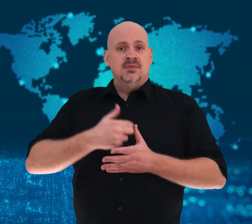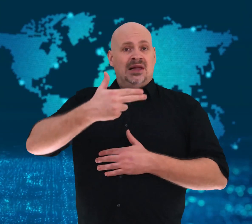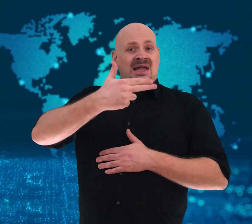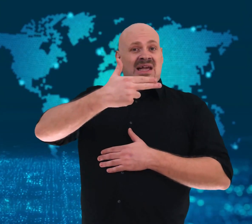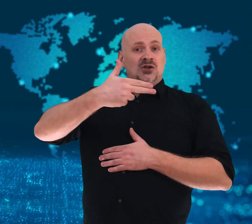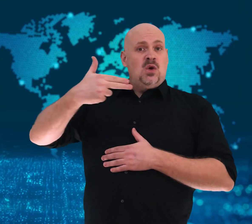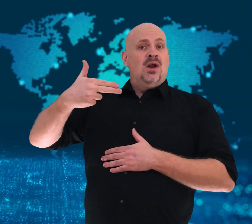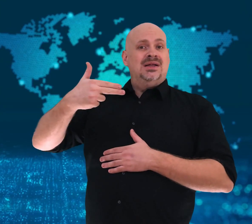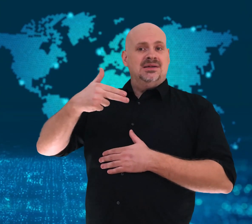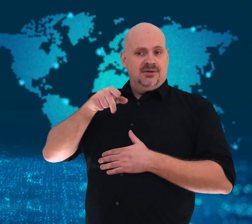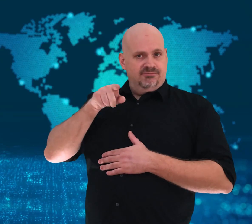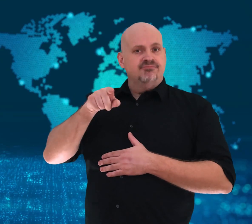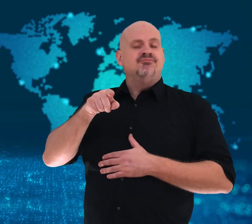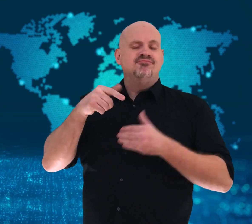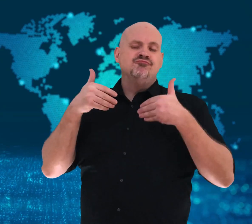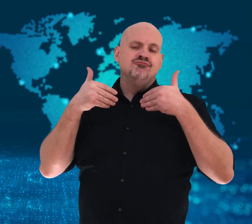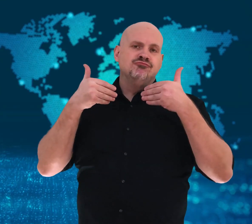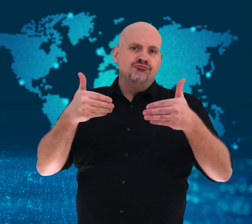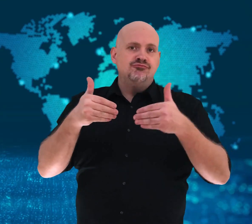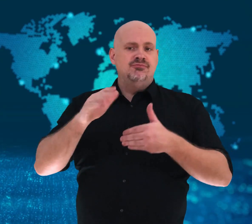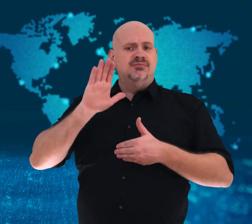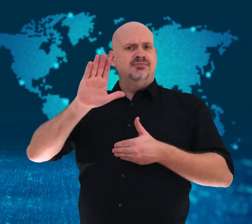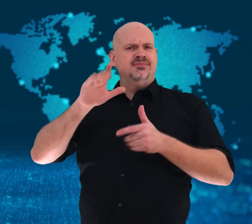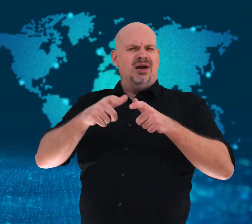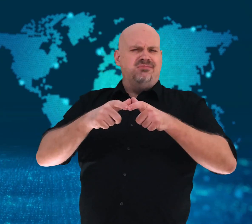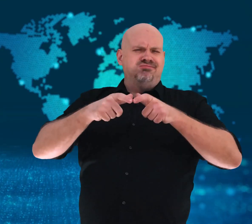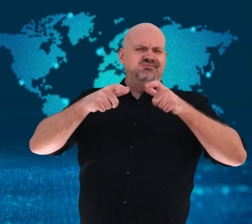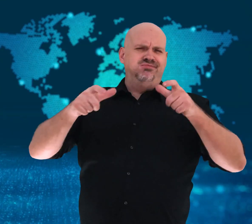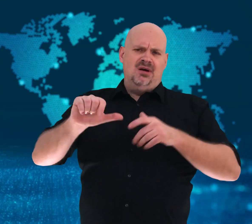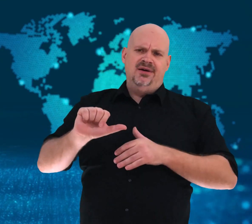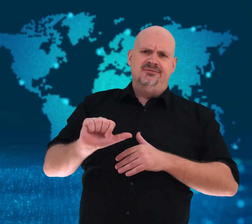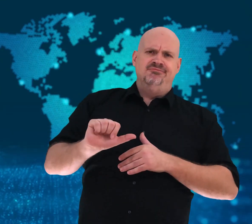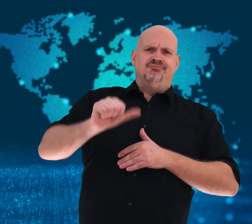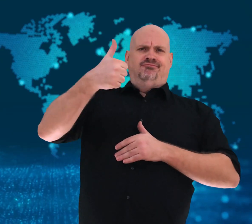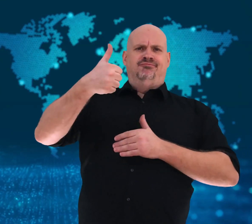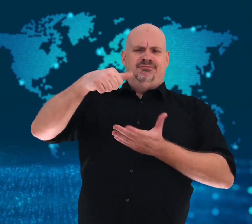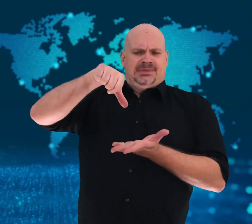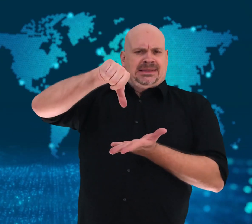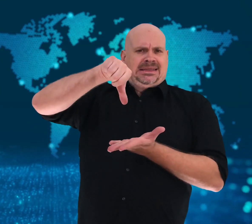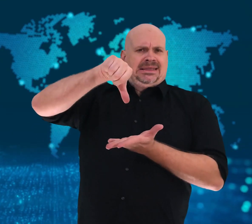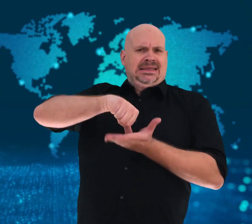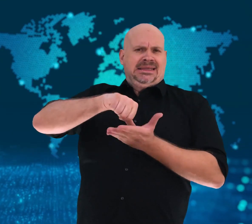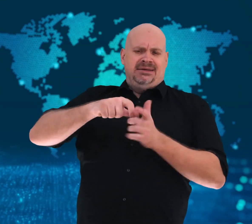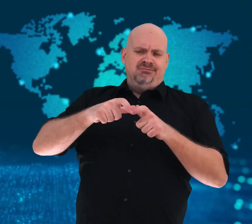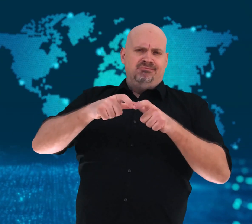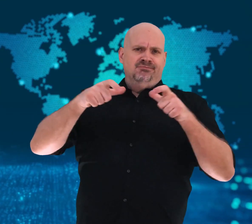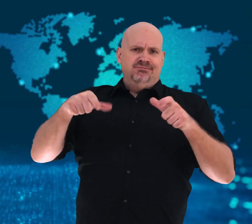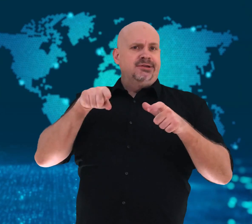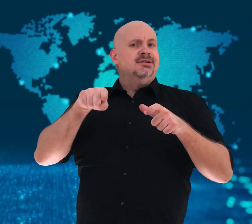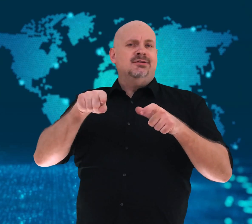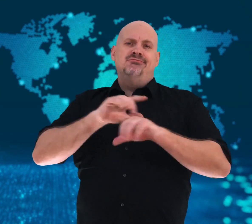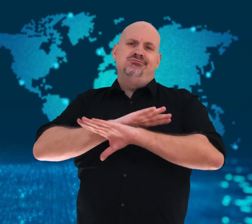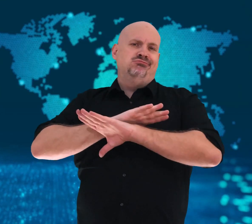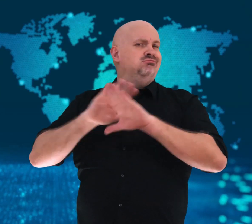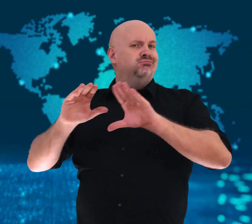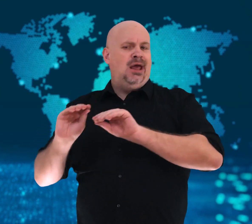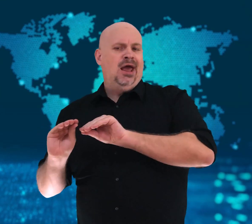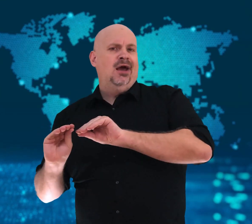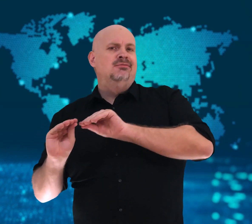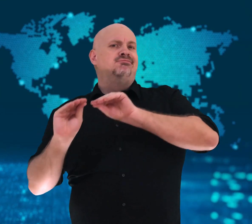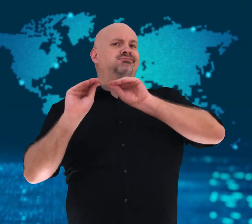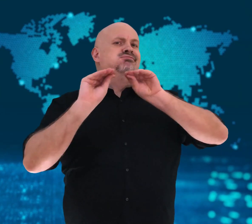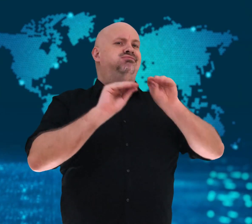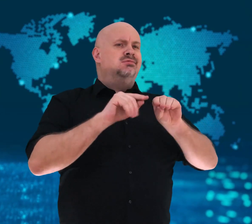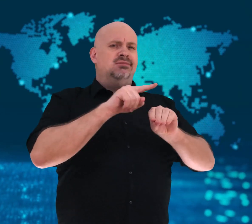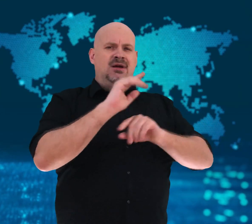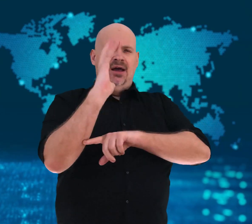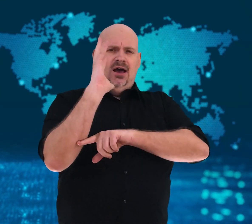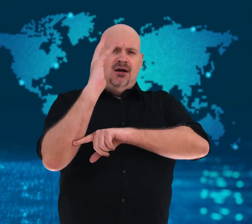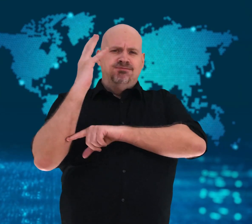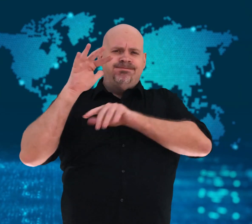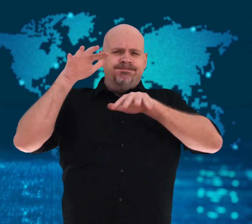[Gavin]: Indonesia plans to move its capital city to the jungle.